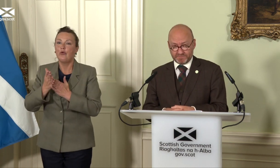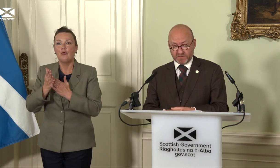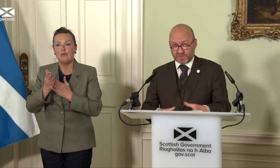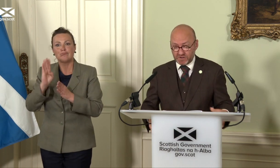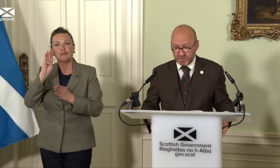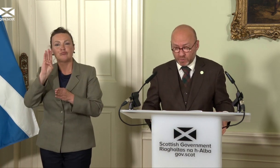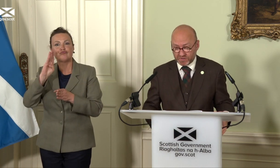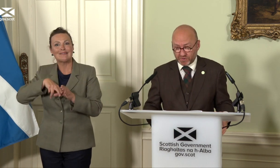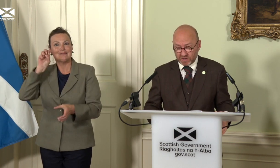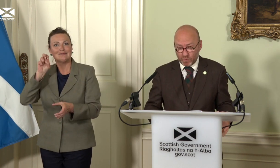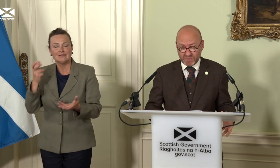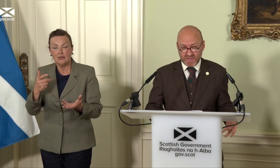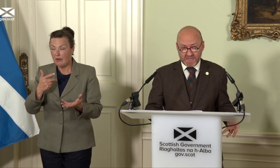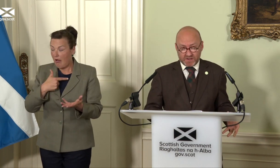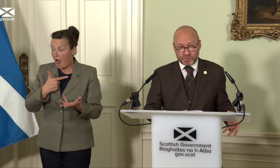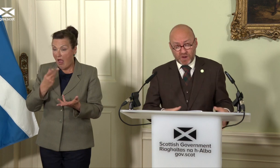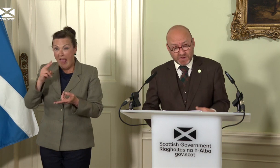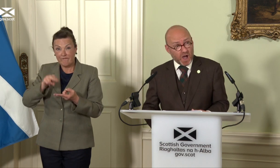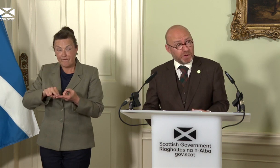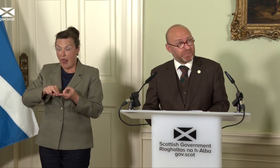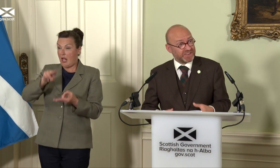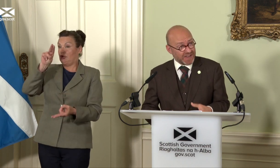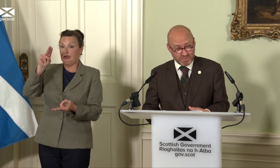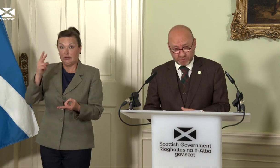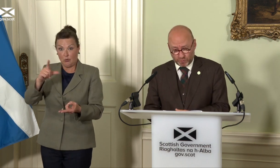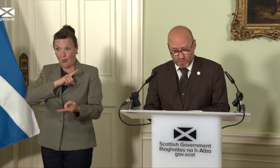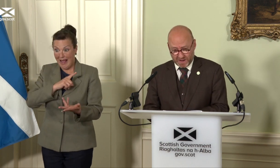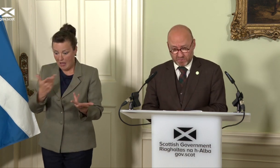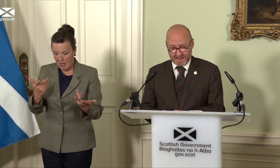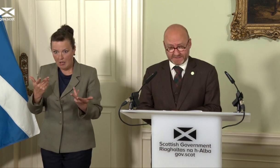The inflation that we are struggling with driven up by the damage wrought by Brexit.